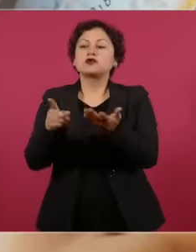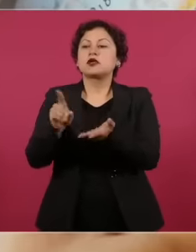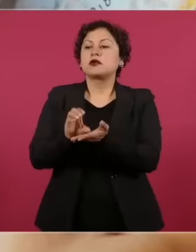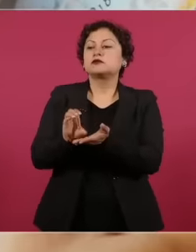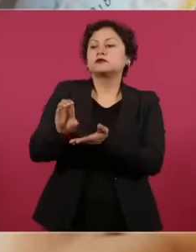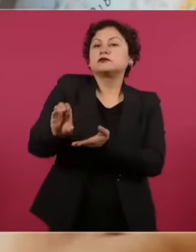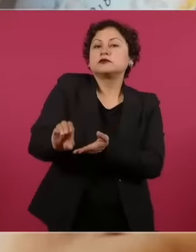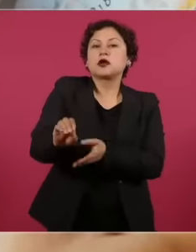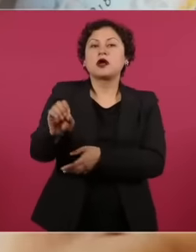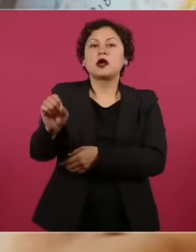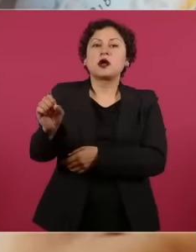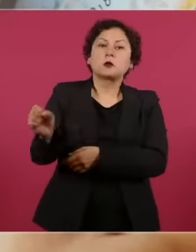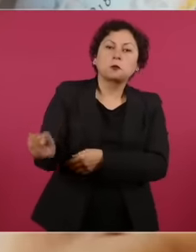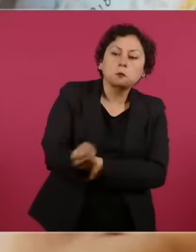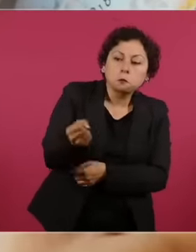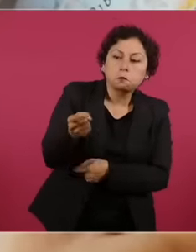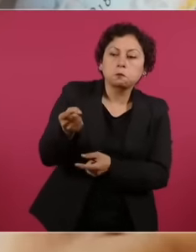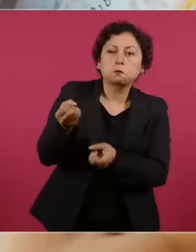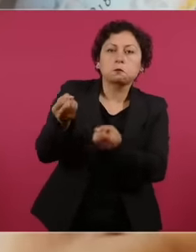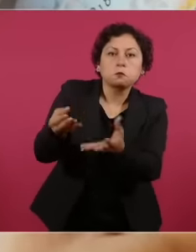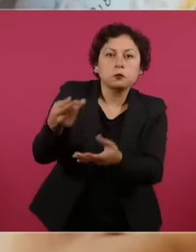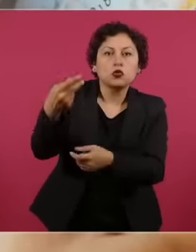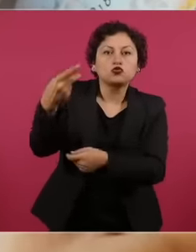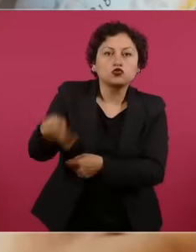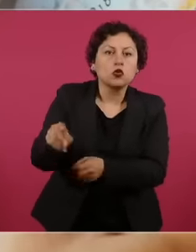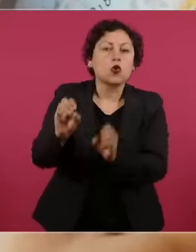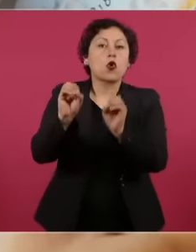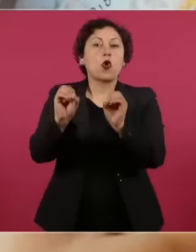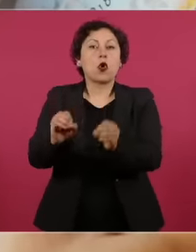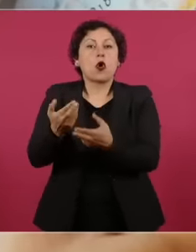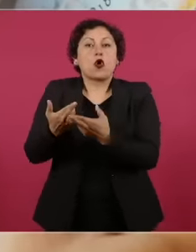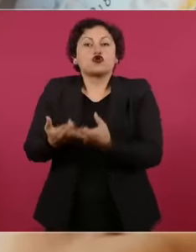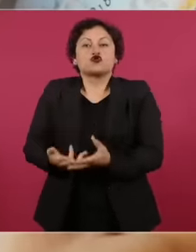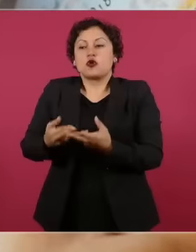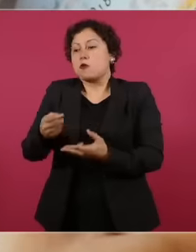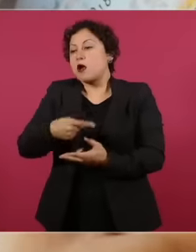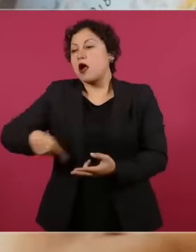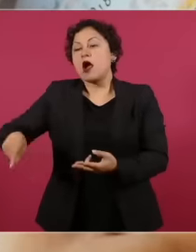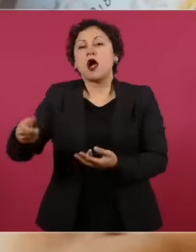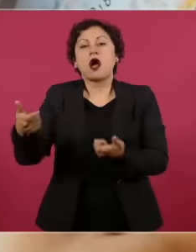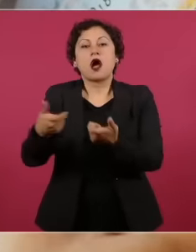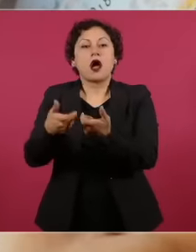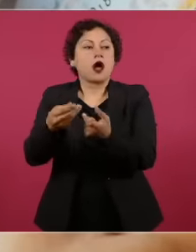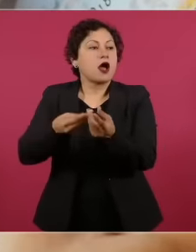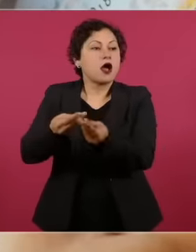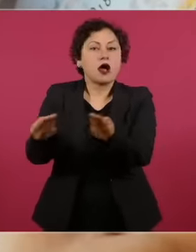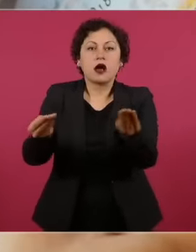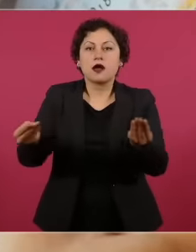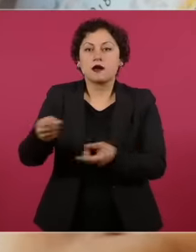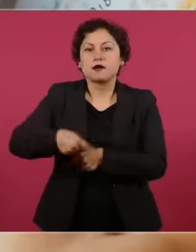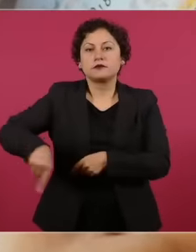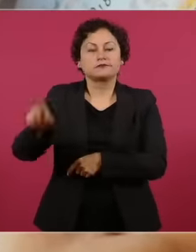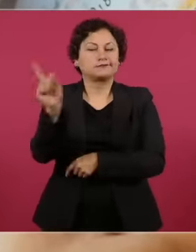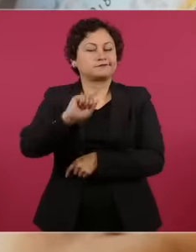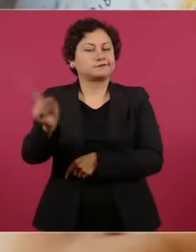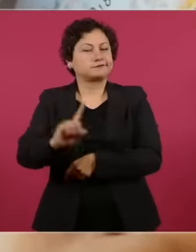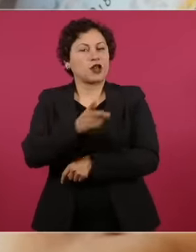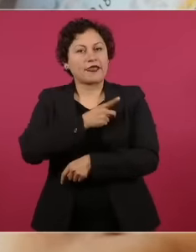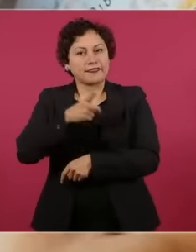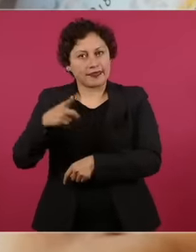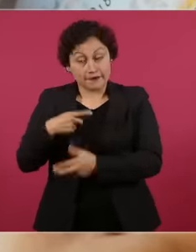the positions and the trusts are eliminated, these must be returned to the public treasury. And by the